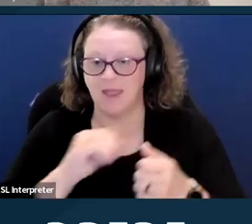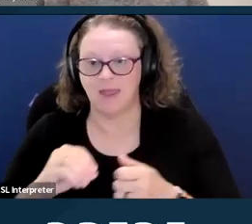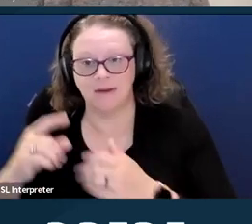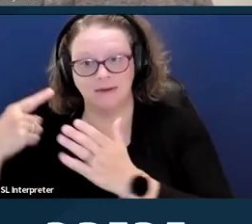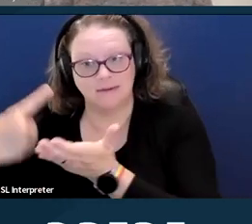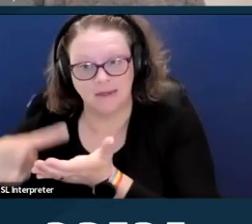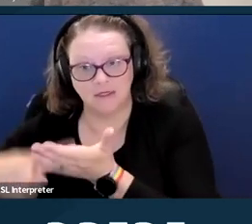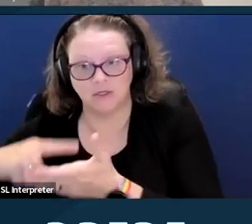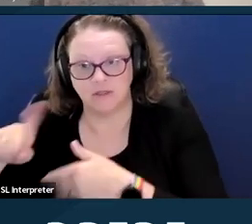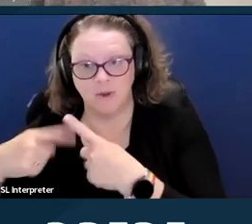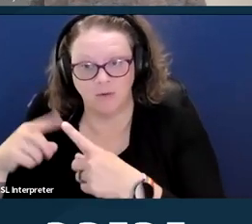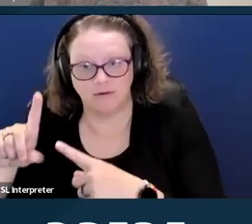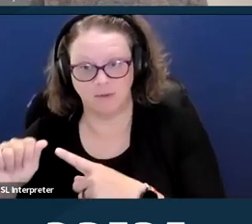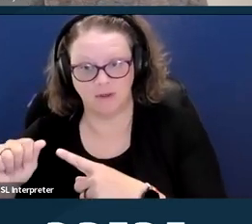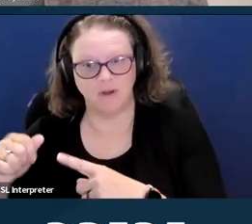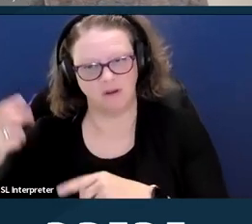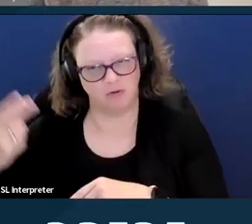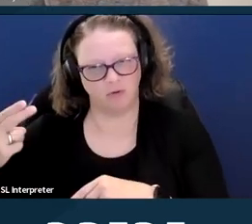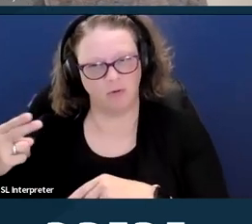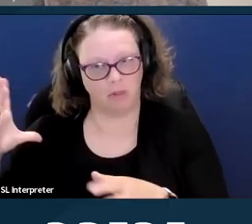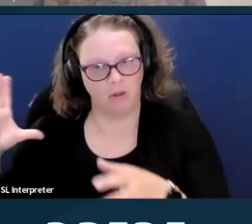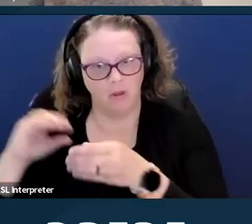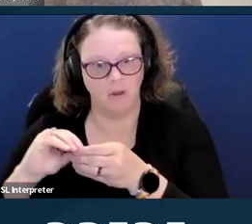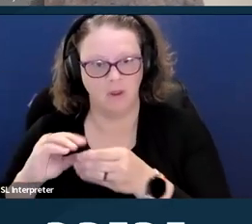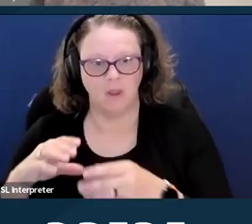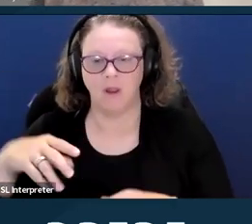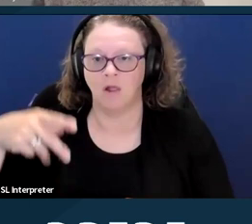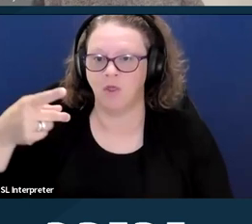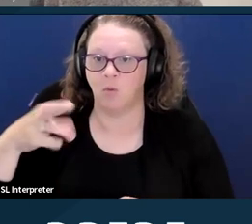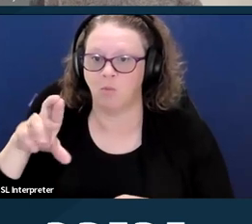So in the pro-choice movement in the 1960s and '70s,